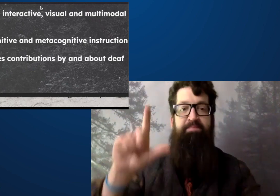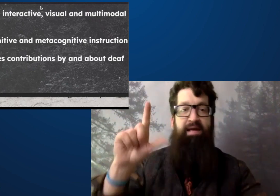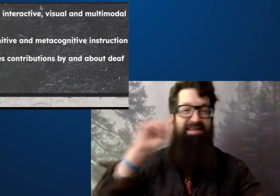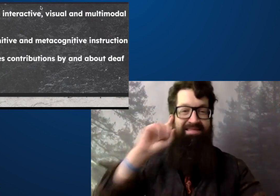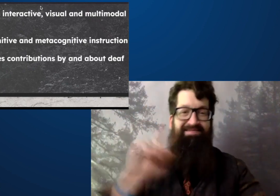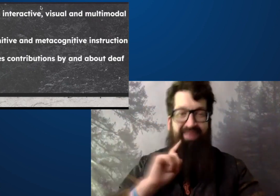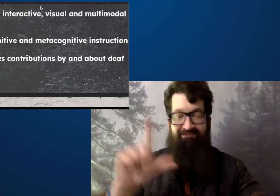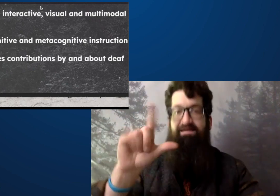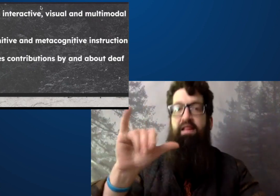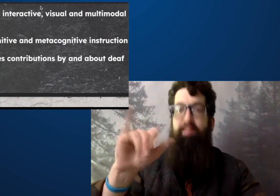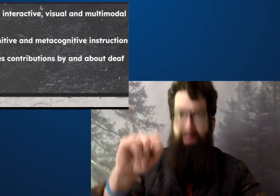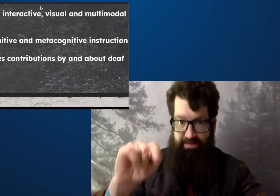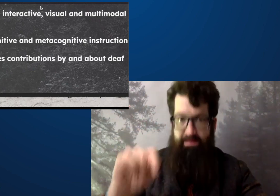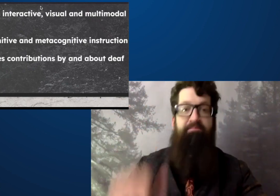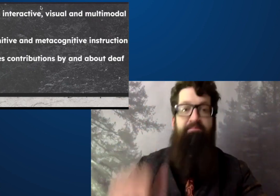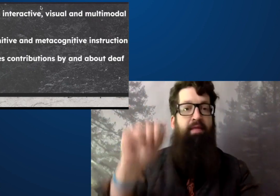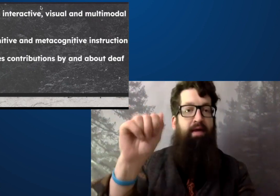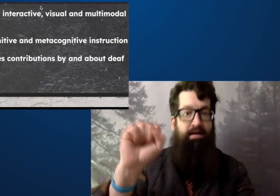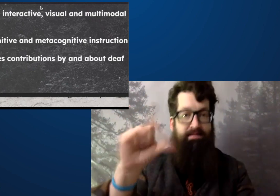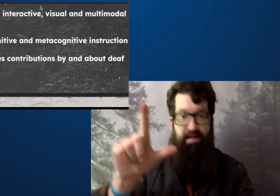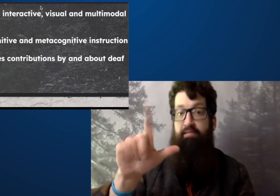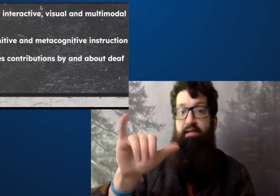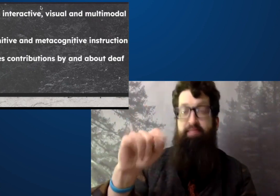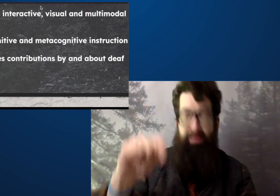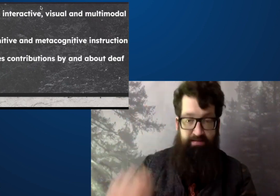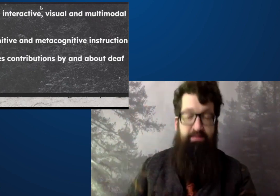That's a great statement by and about